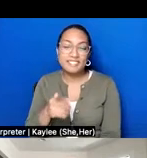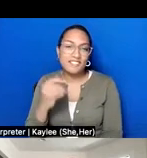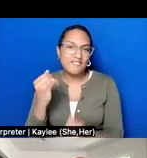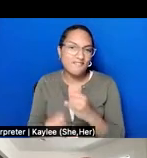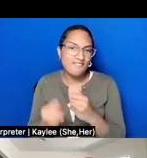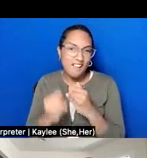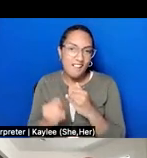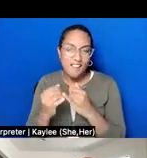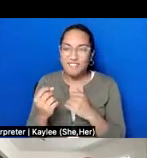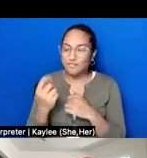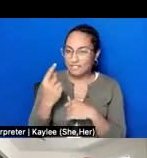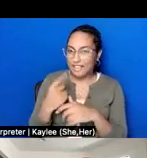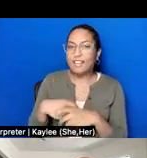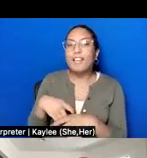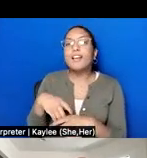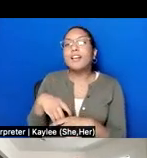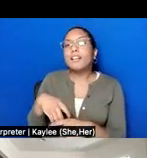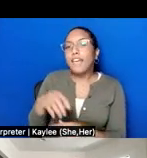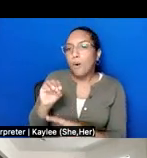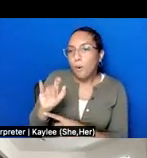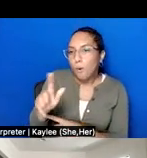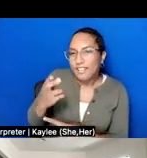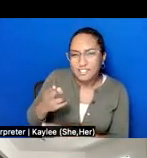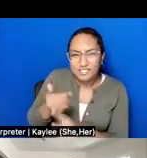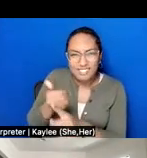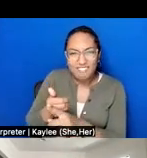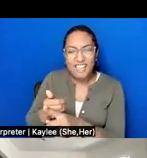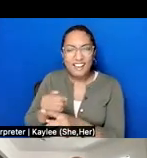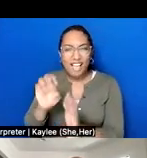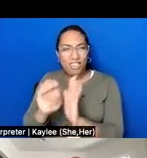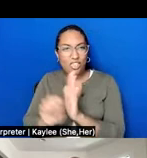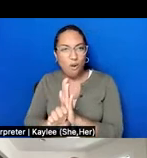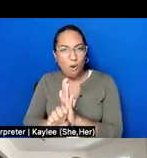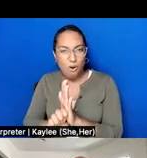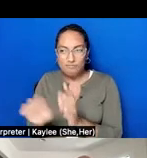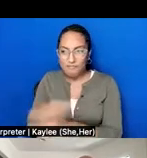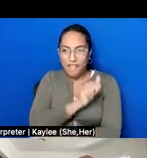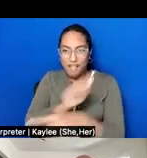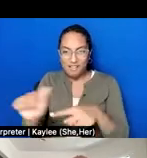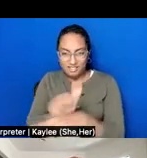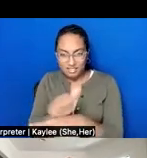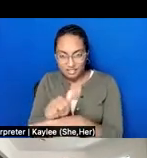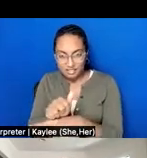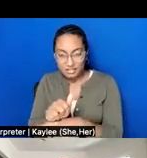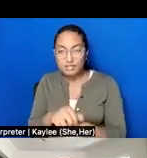an ethical practice. If people often first think of oral history as the method, and then sometimes